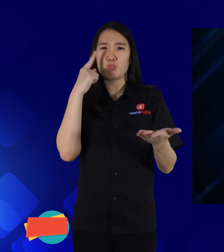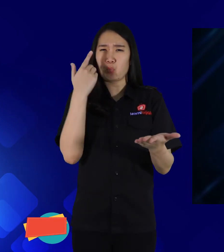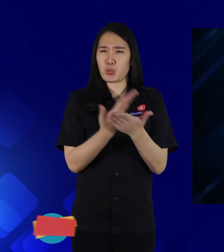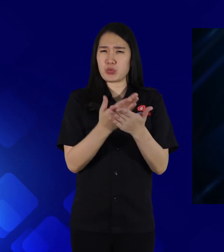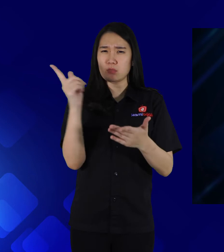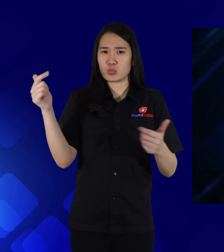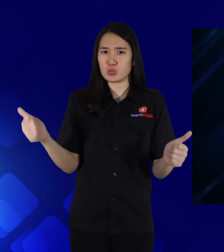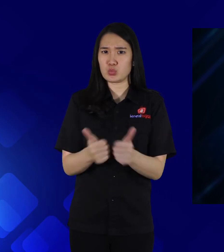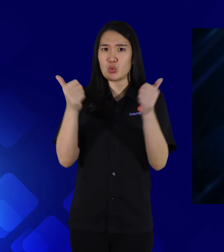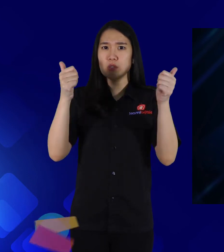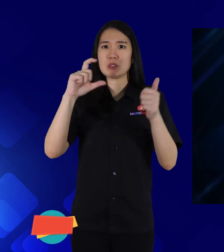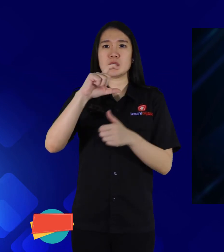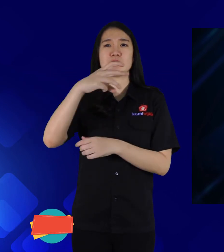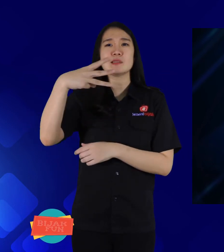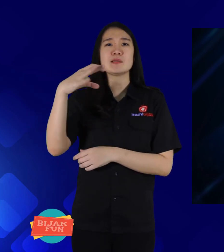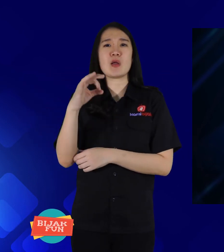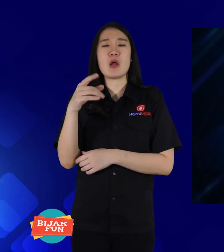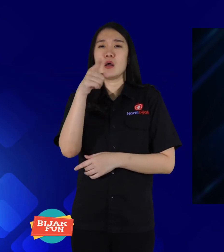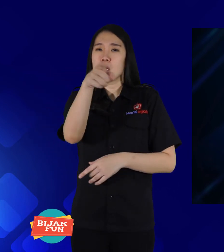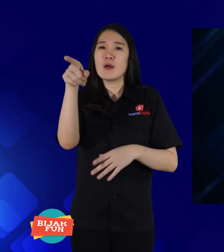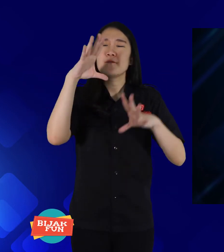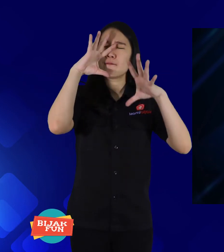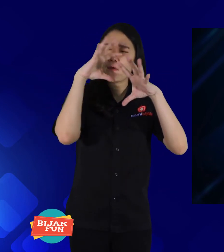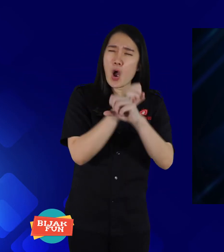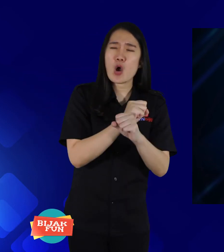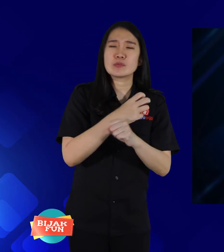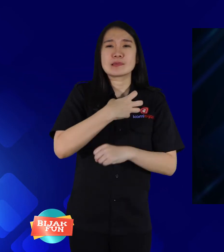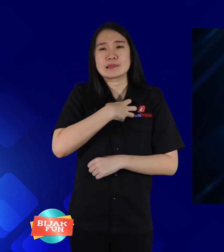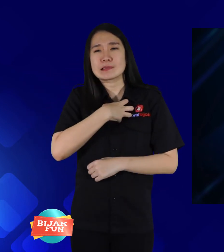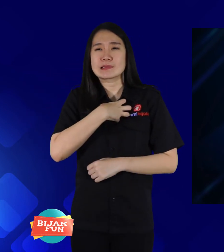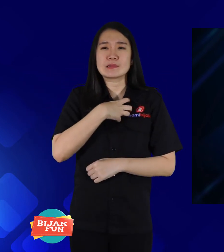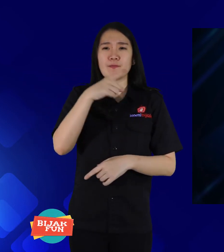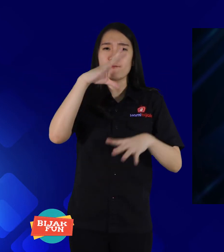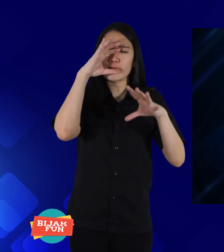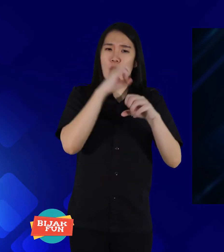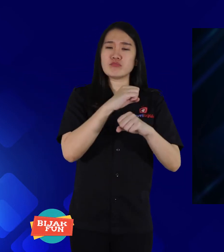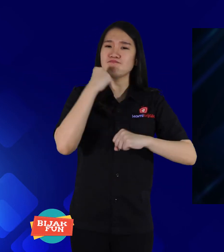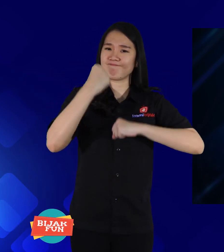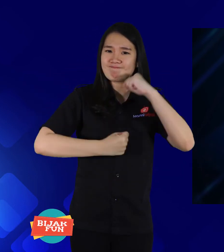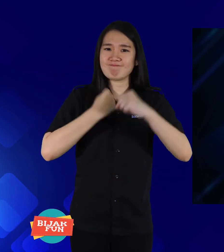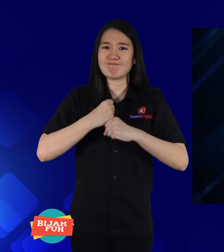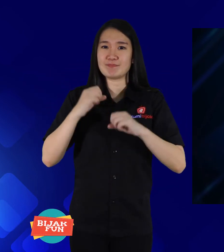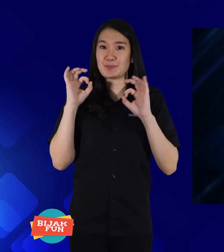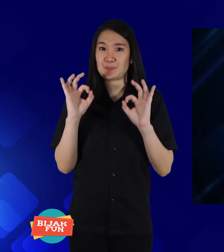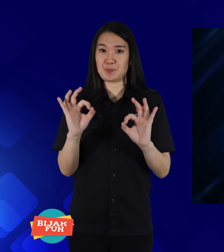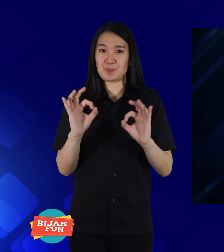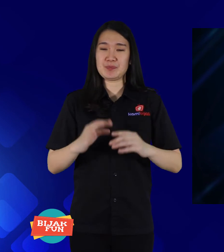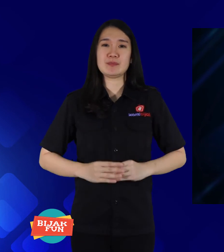the proof is that he succeeded in becoming a CEO, focus on your desires and have to fight!